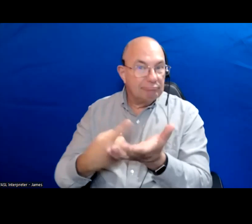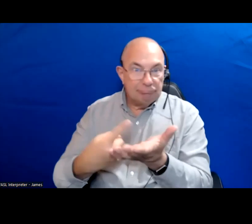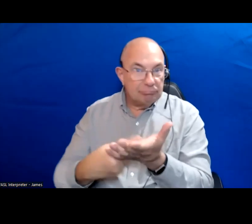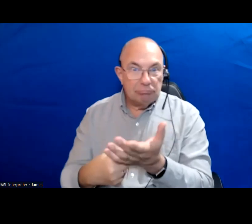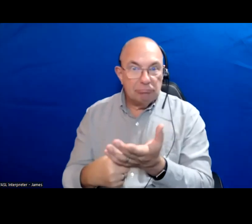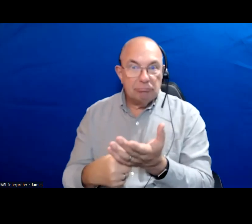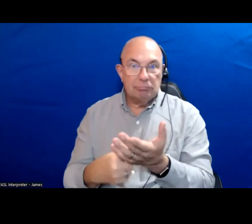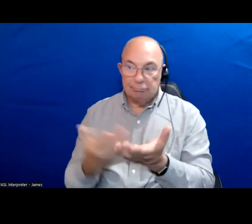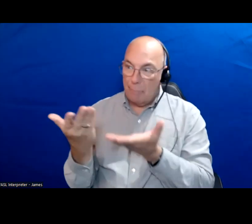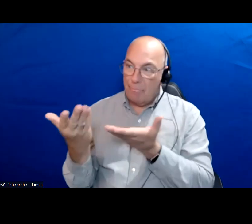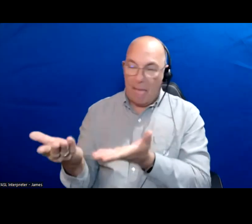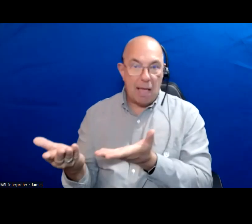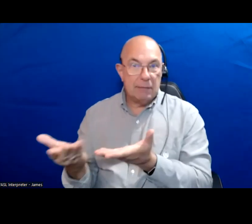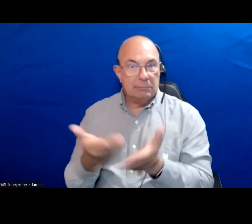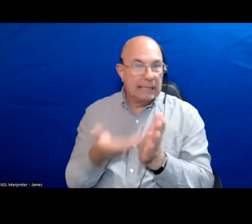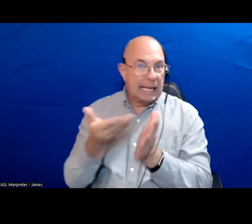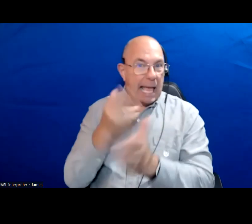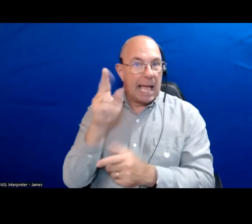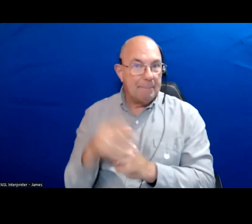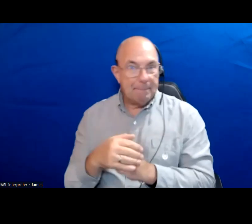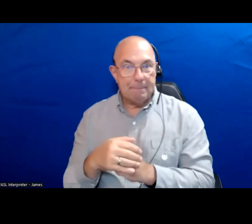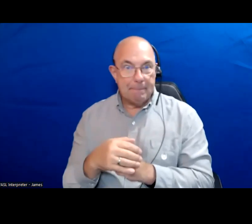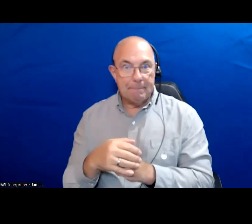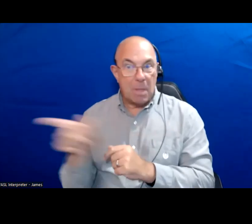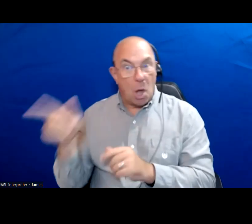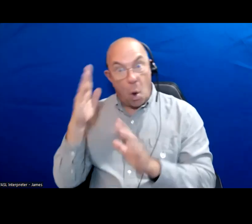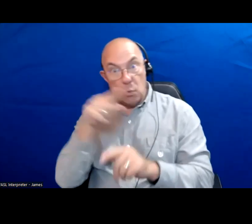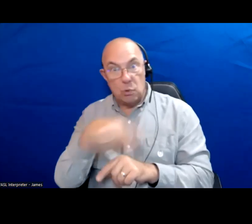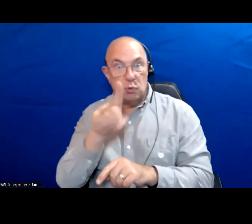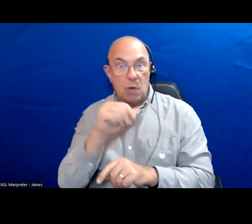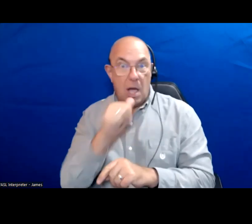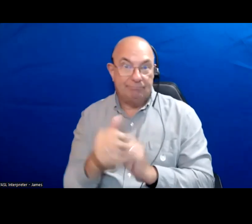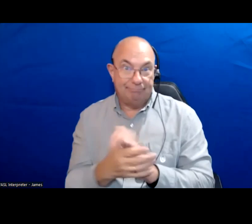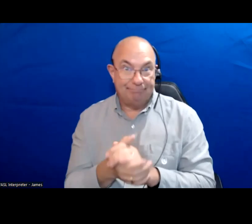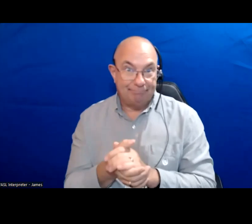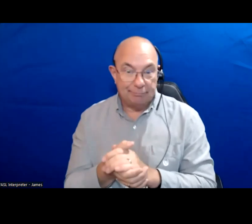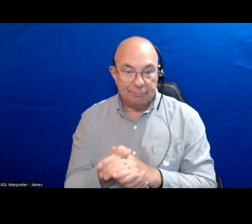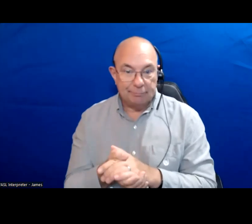The records are there dig them up the candidates are hoping you don't. That's great, Jennifer.